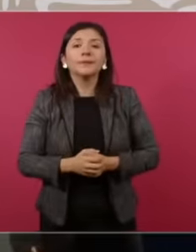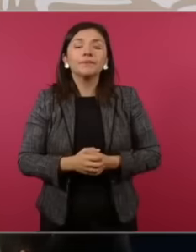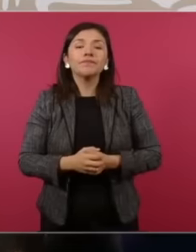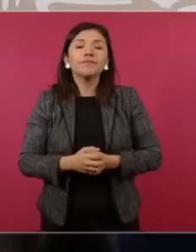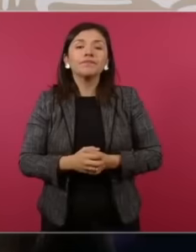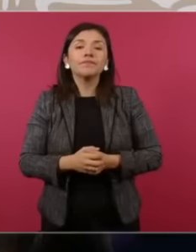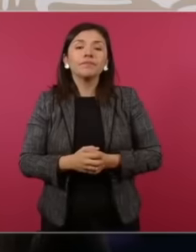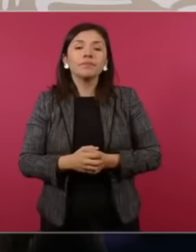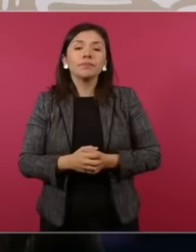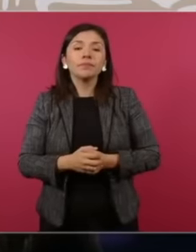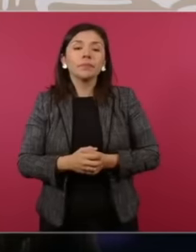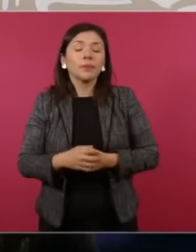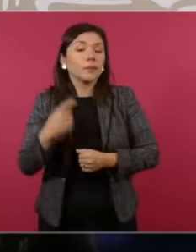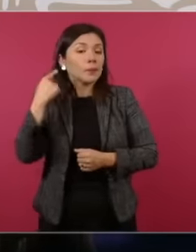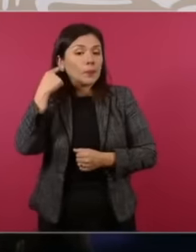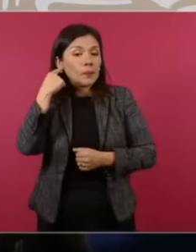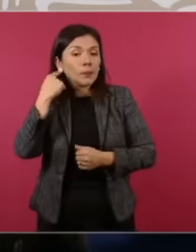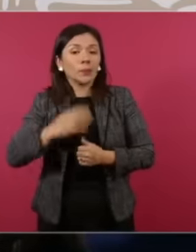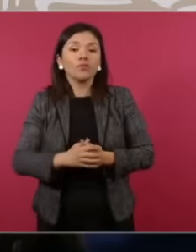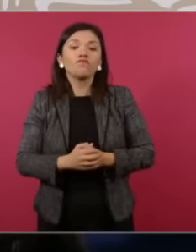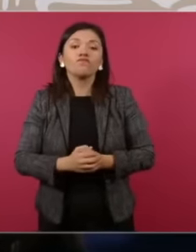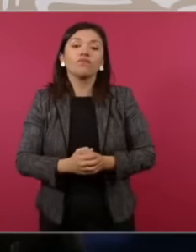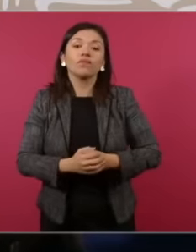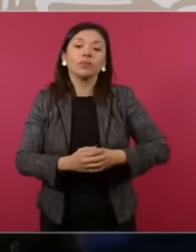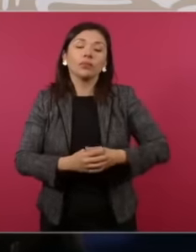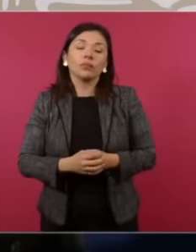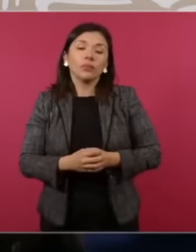investigation Let's see then that she is heard risking her